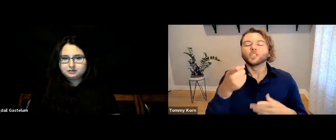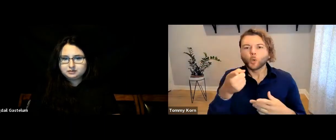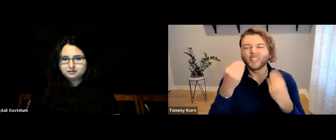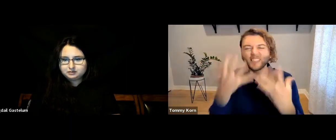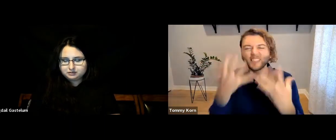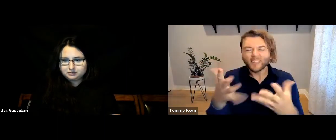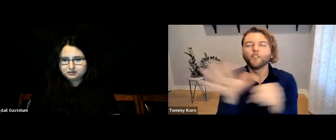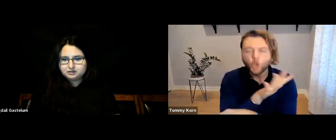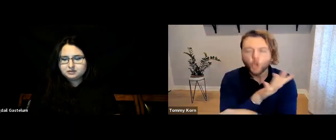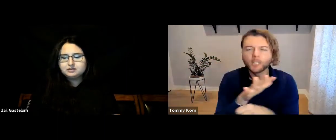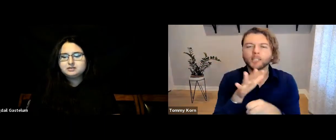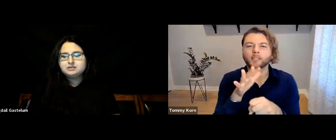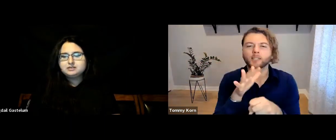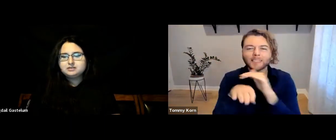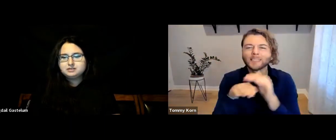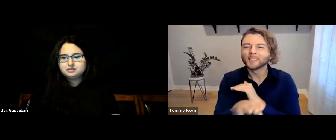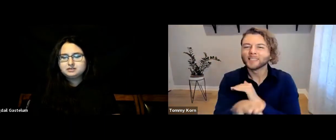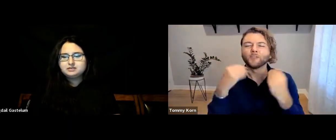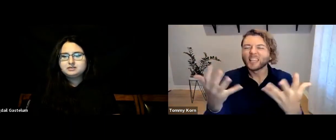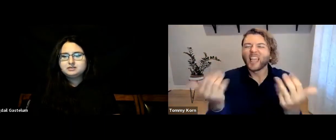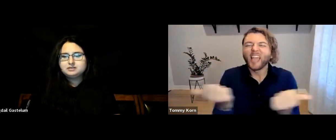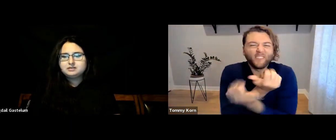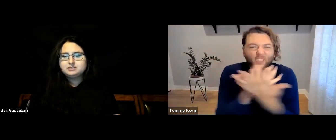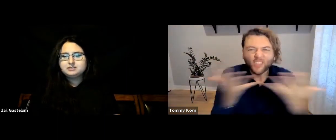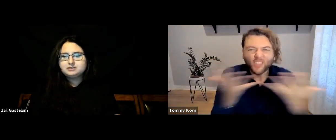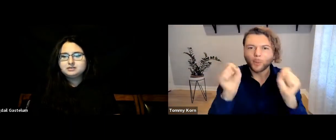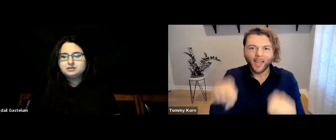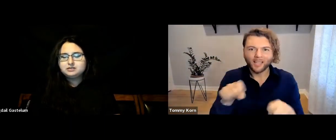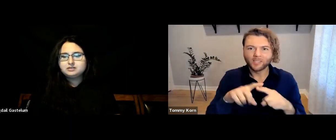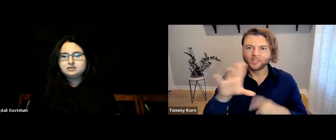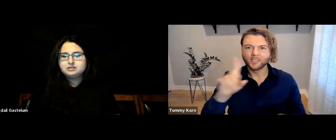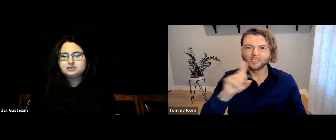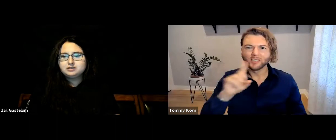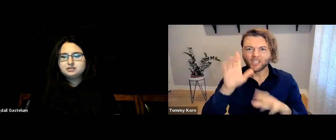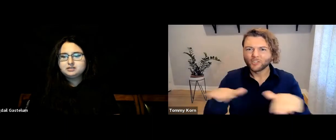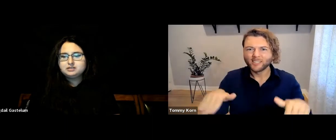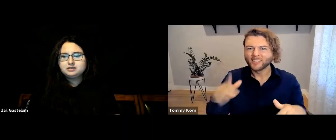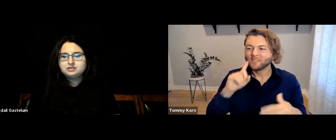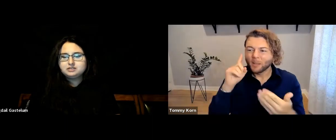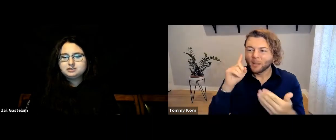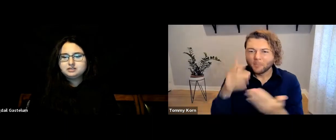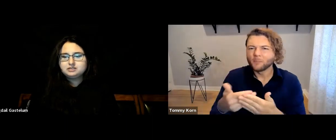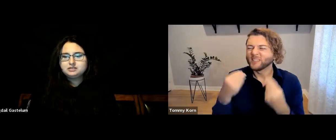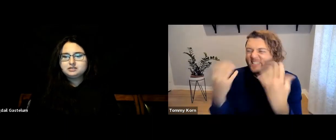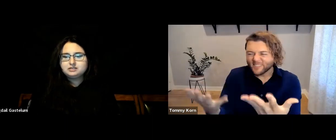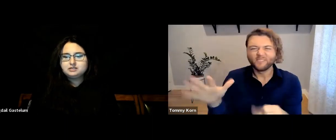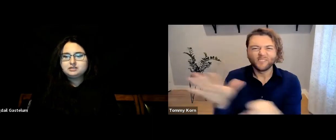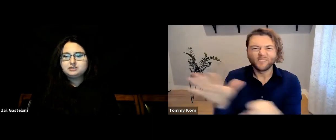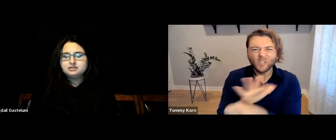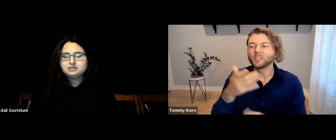So give your Deaf children full access to everything you can, starting in infancy.